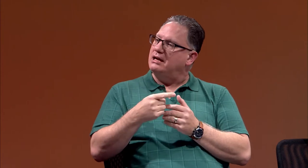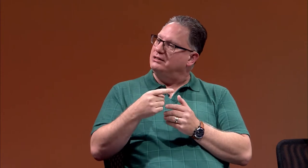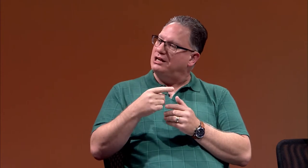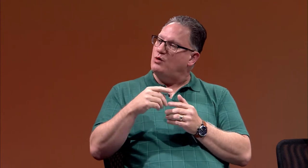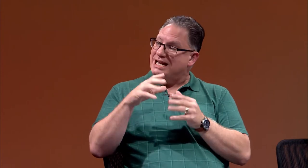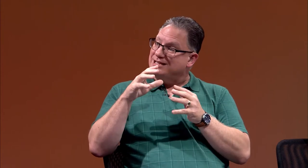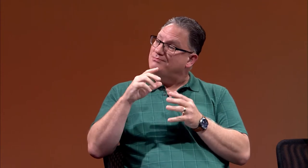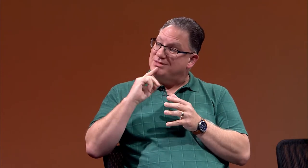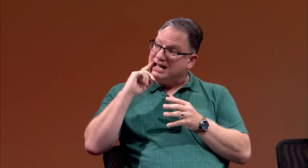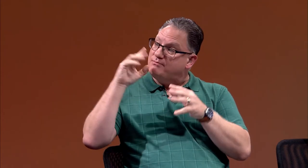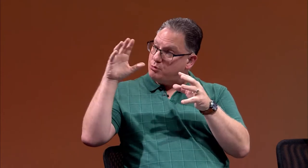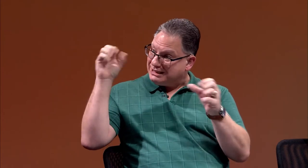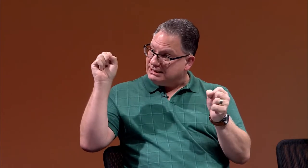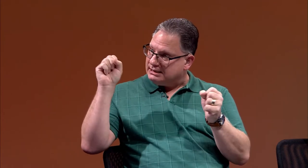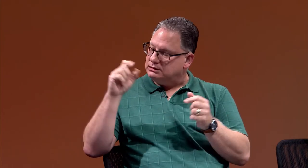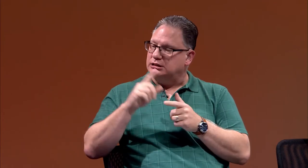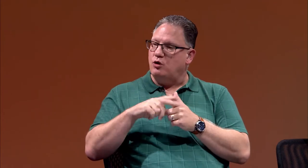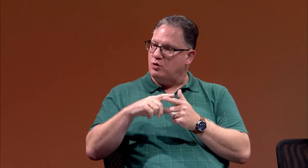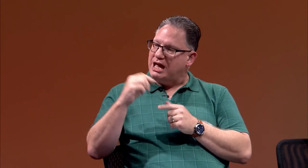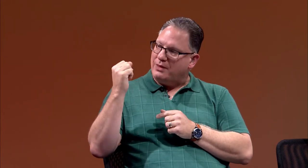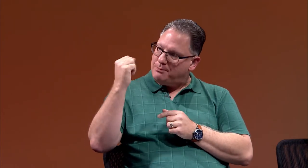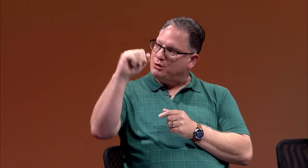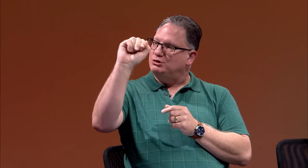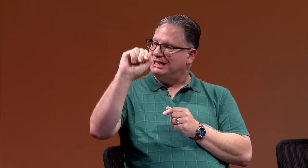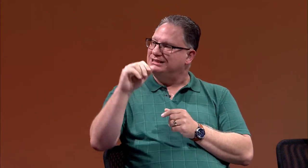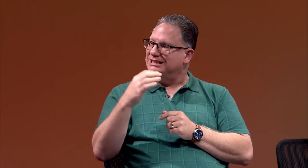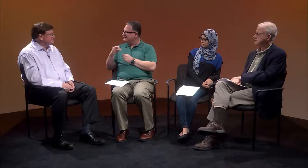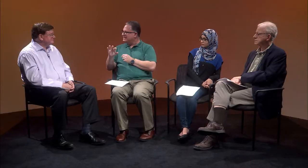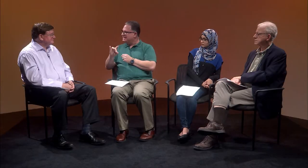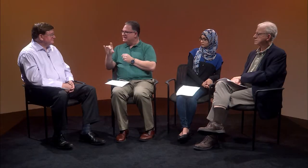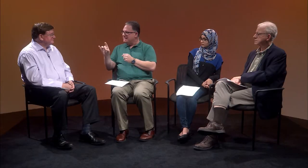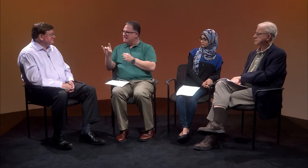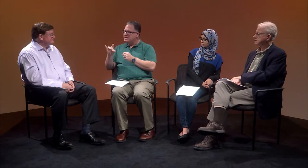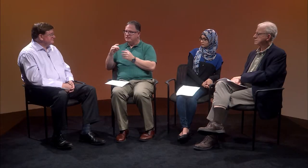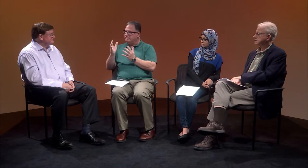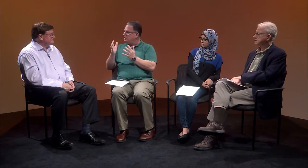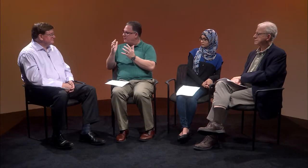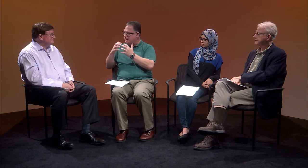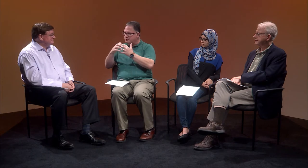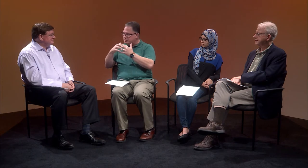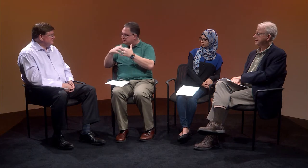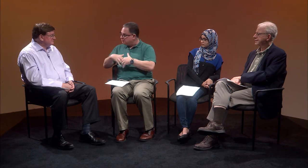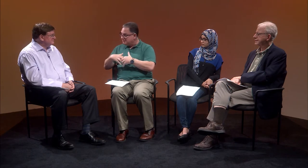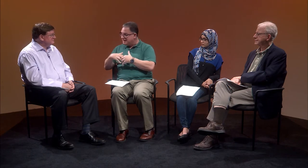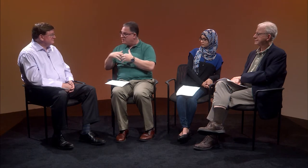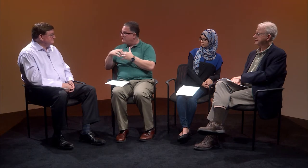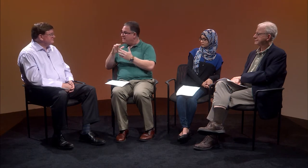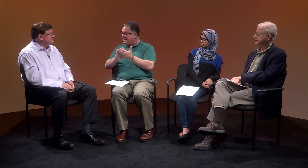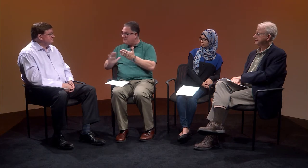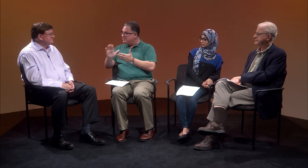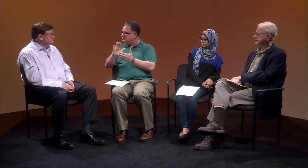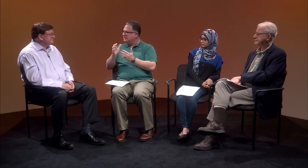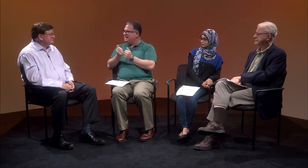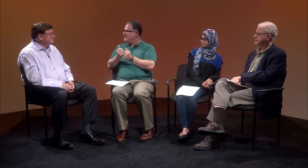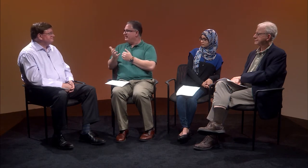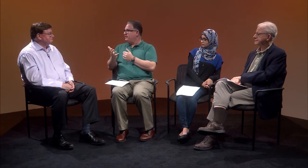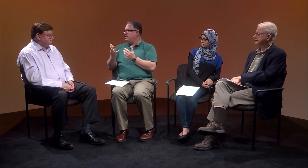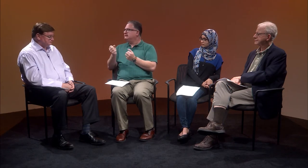you know, a deaf president. So they protested in 1988, they completely shut down the campus and everything.